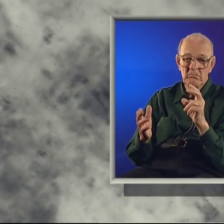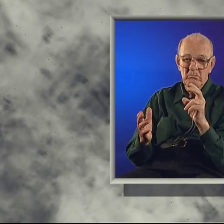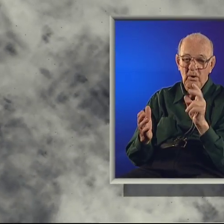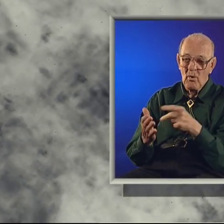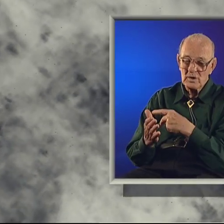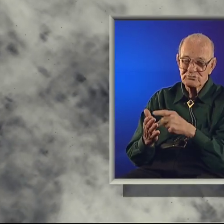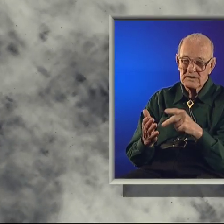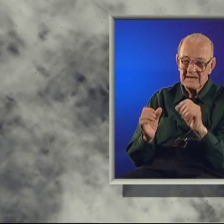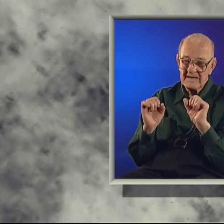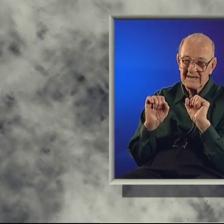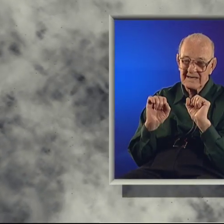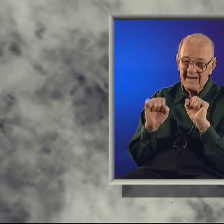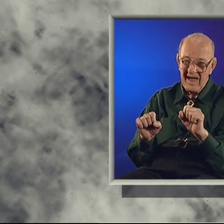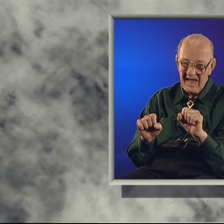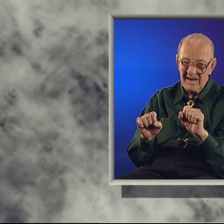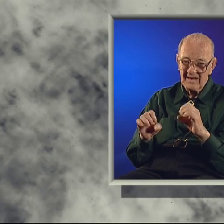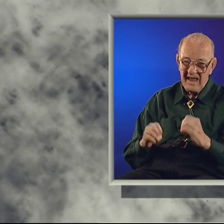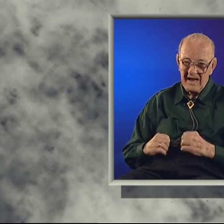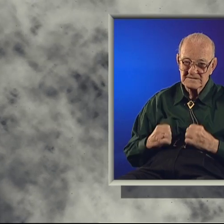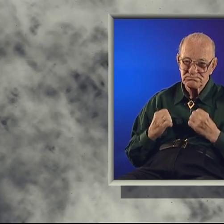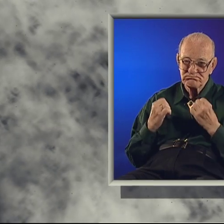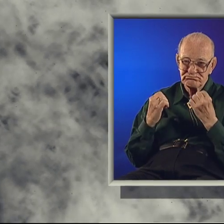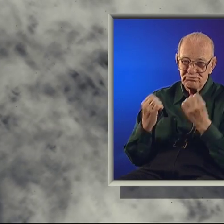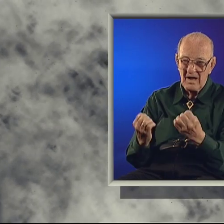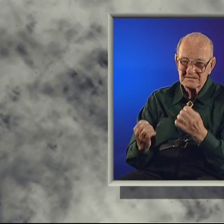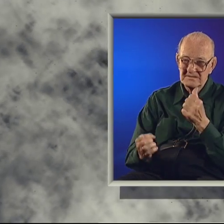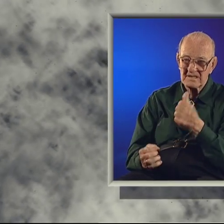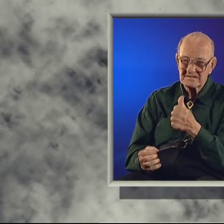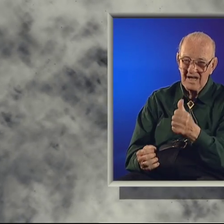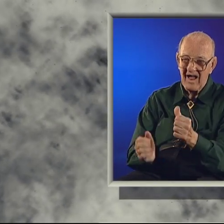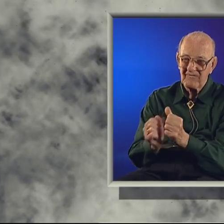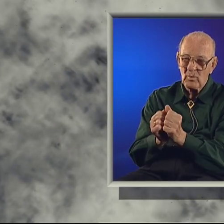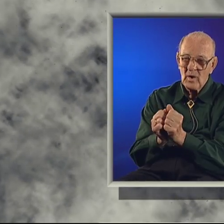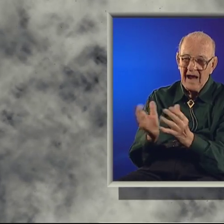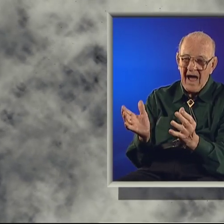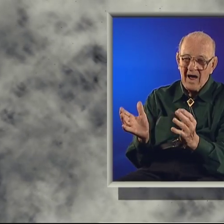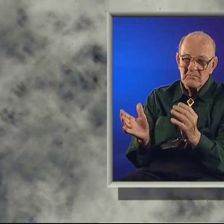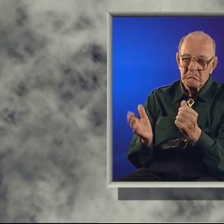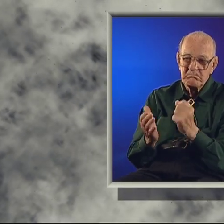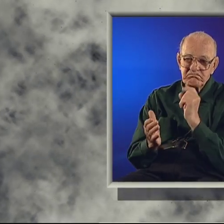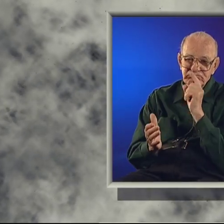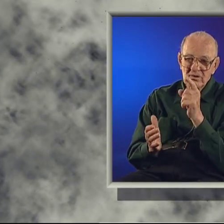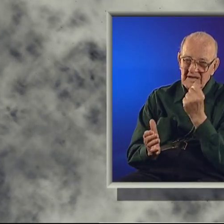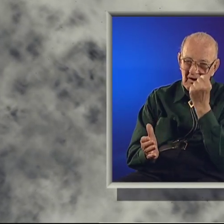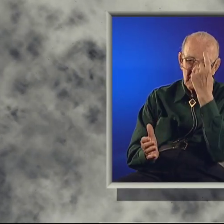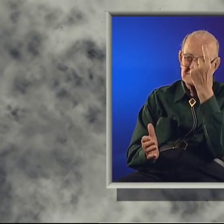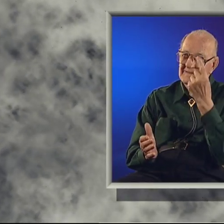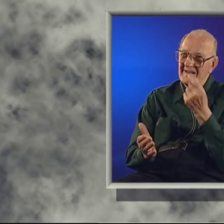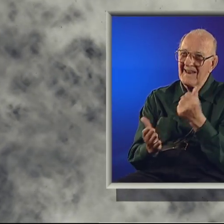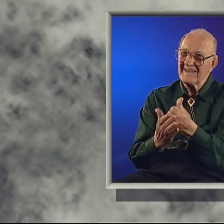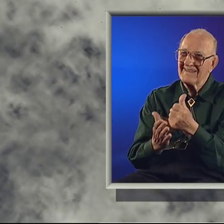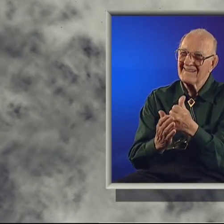"Poetry can express itself without really understanding."